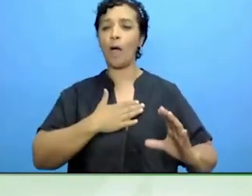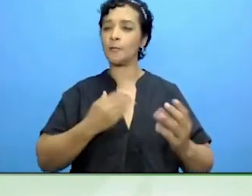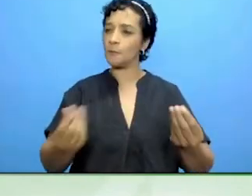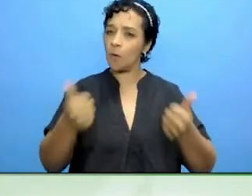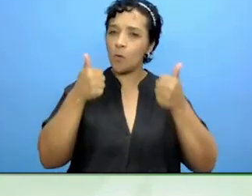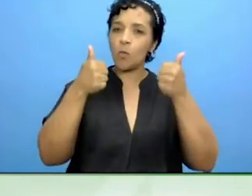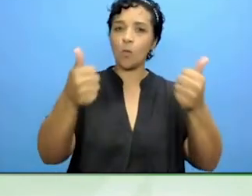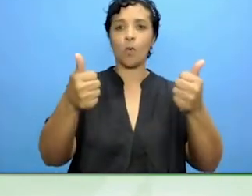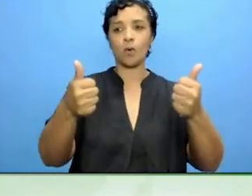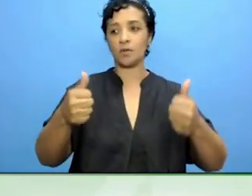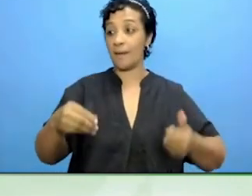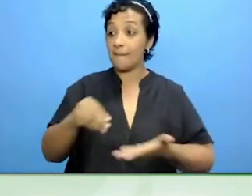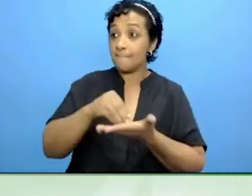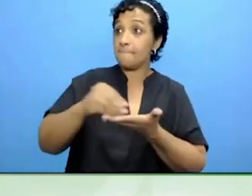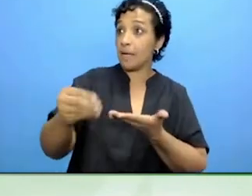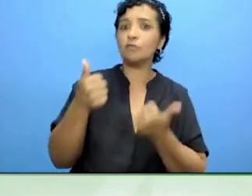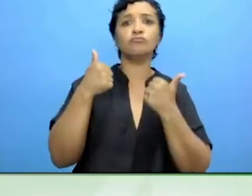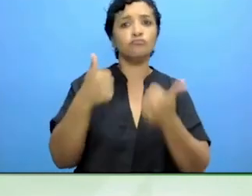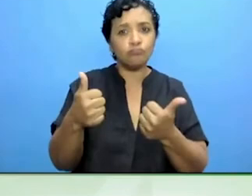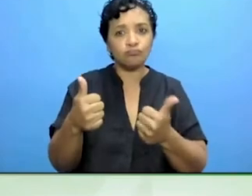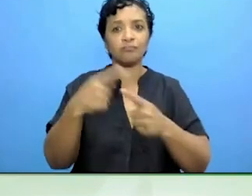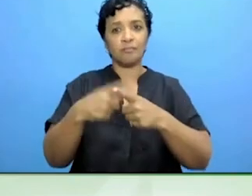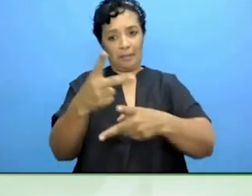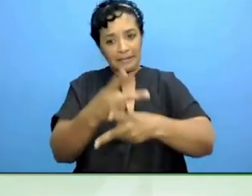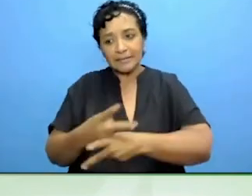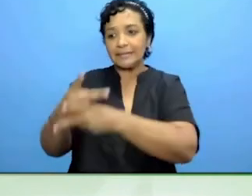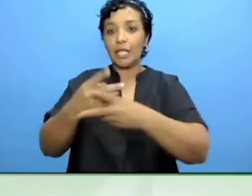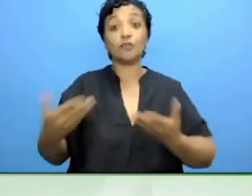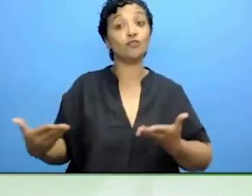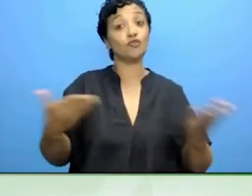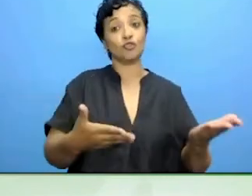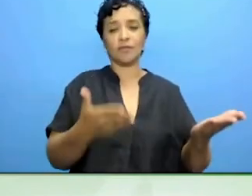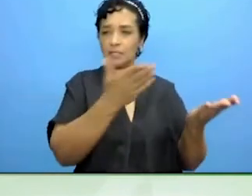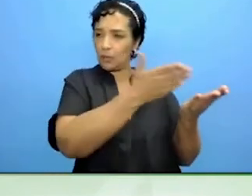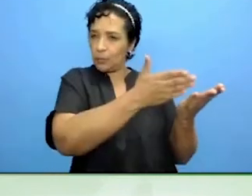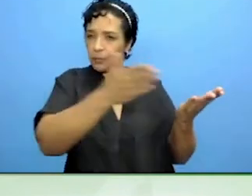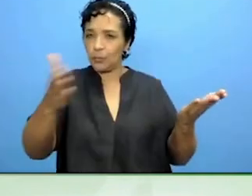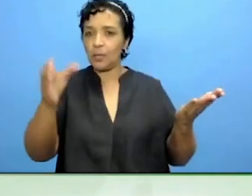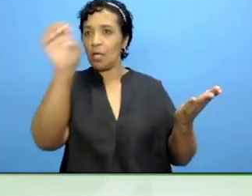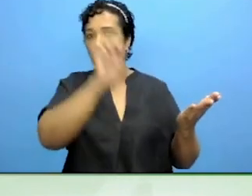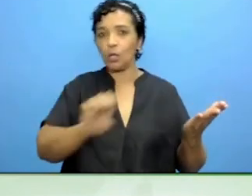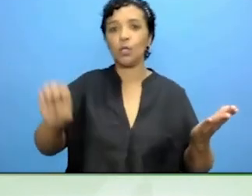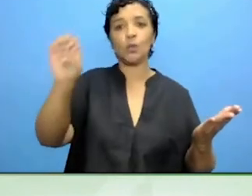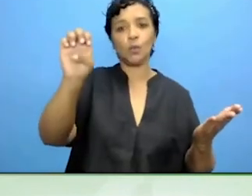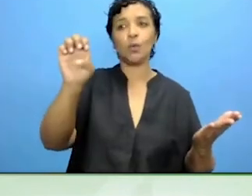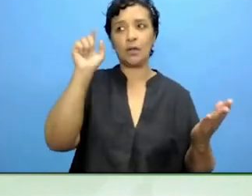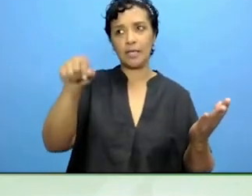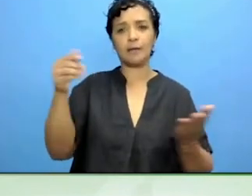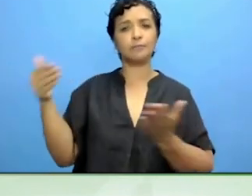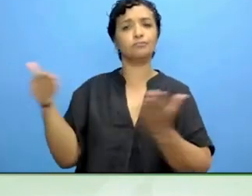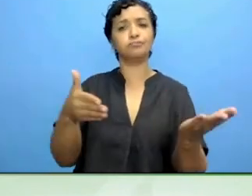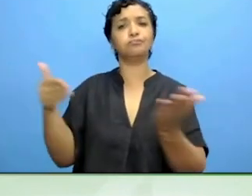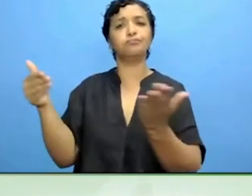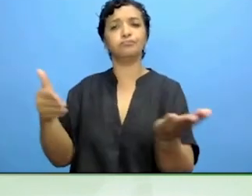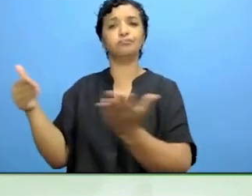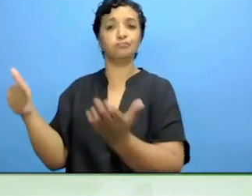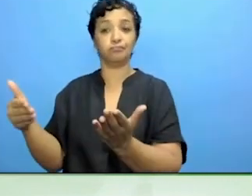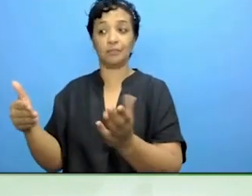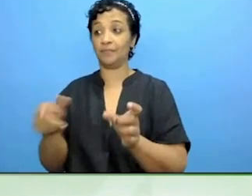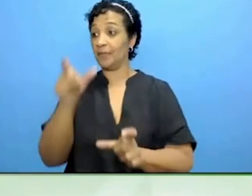accessible care services across the European Union and improve the situation for care receivers and people caring for them.